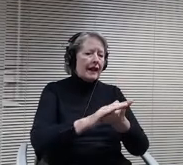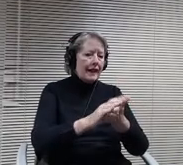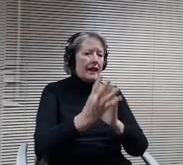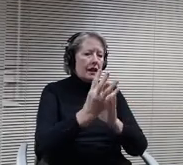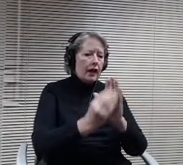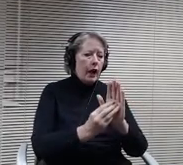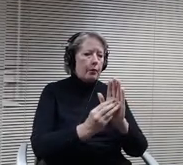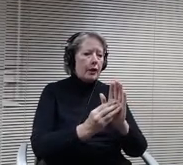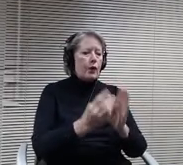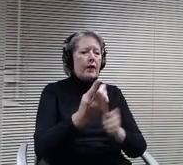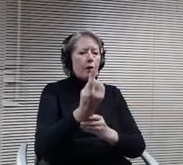Katie.